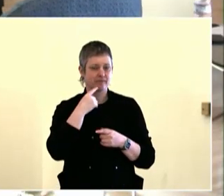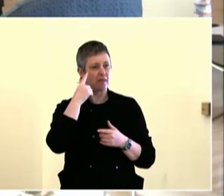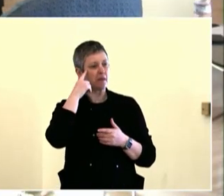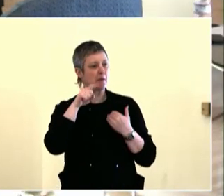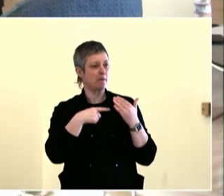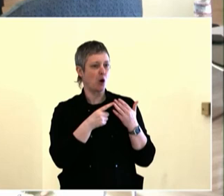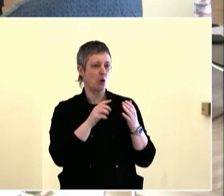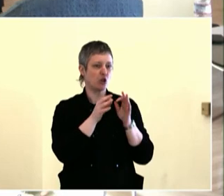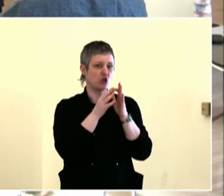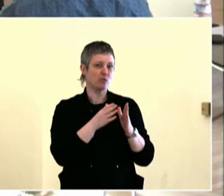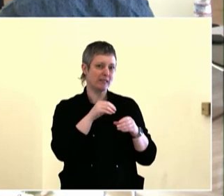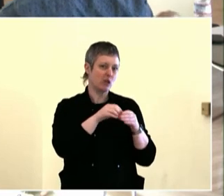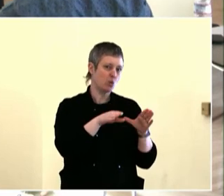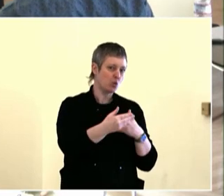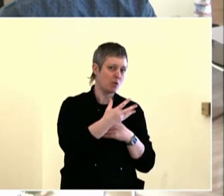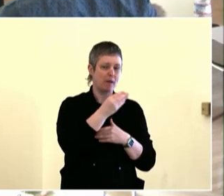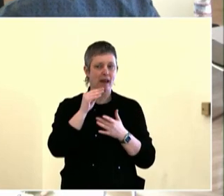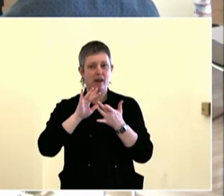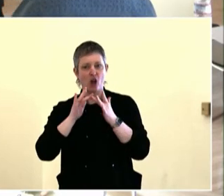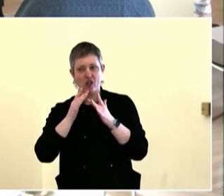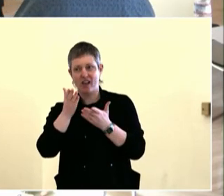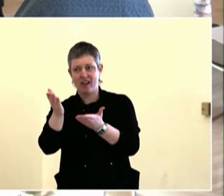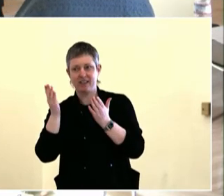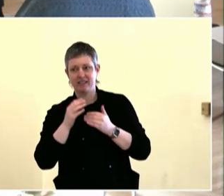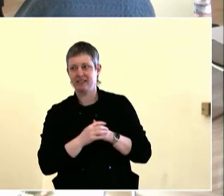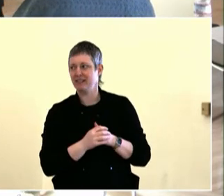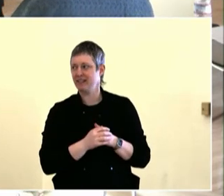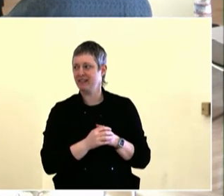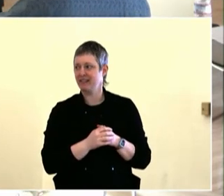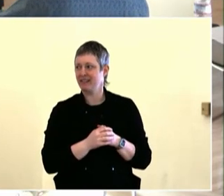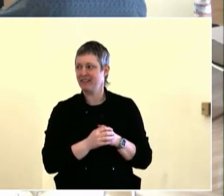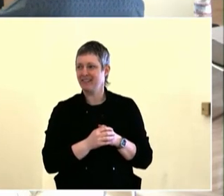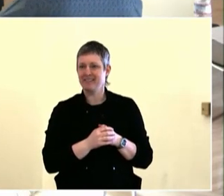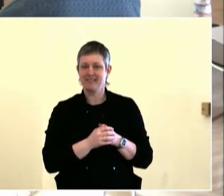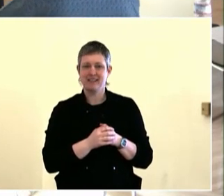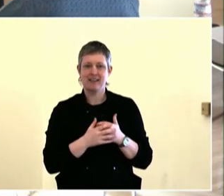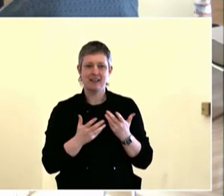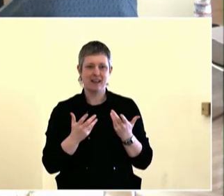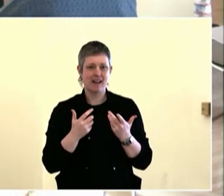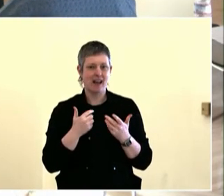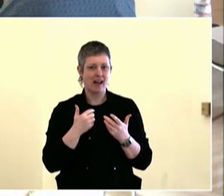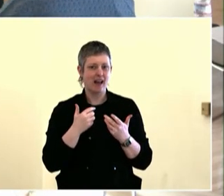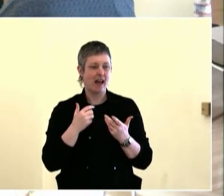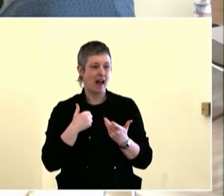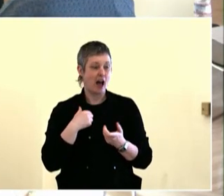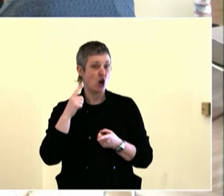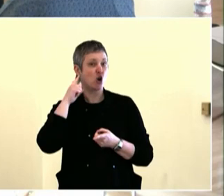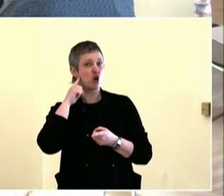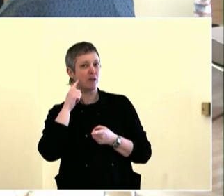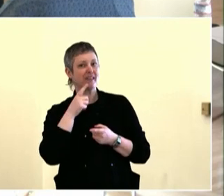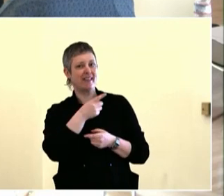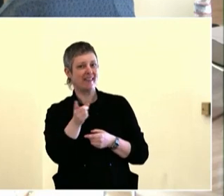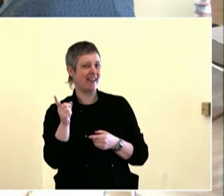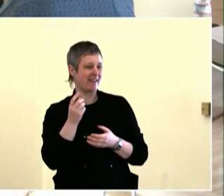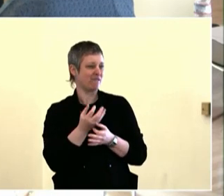place for people to come together and actually start talking to each other. So it would be so wonderful if,